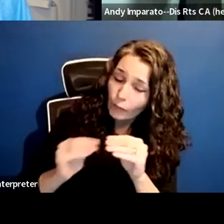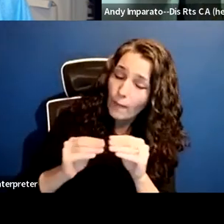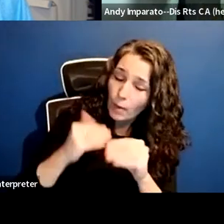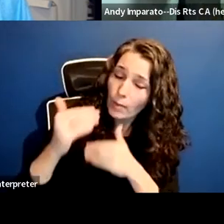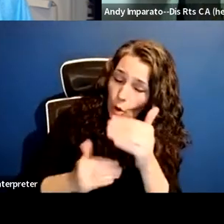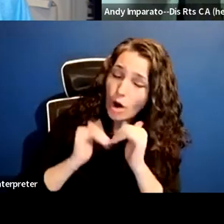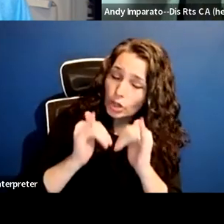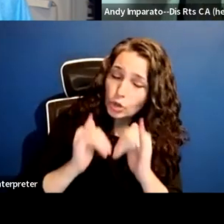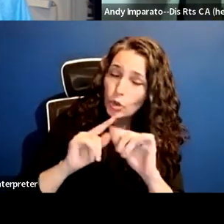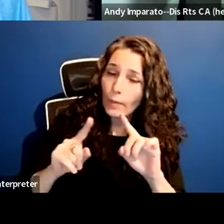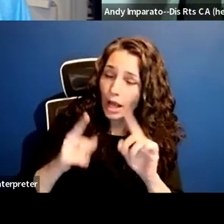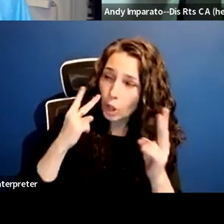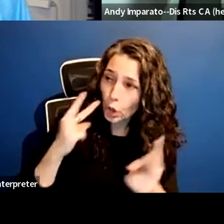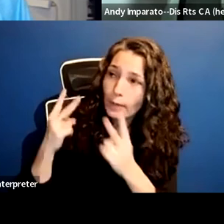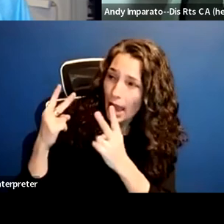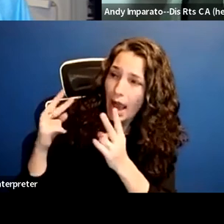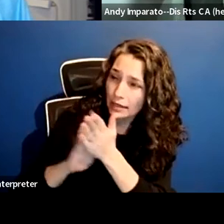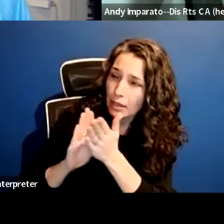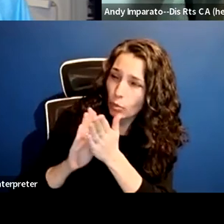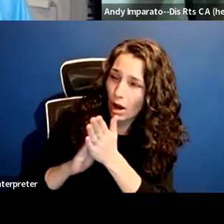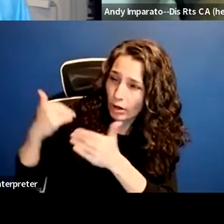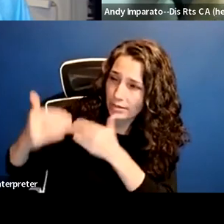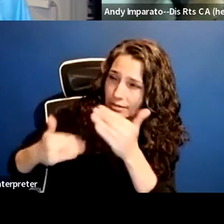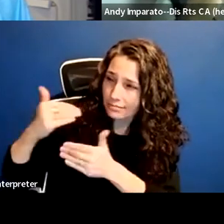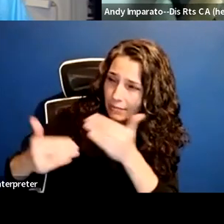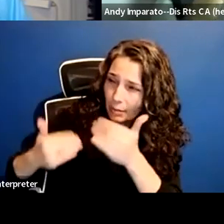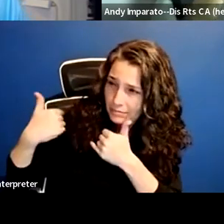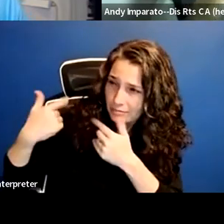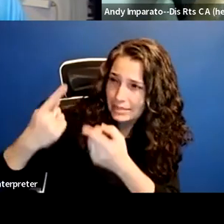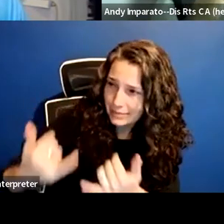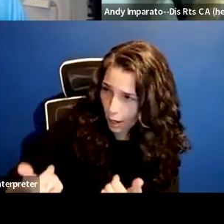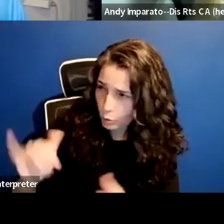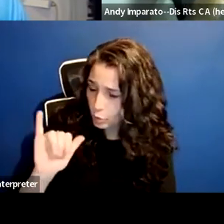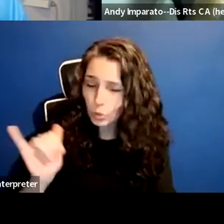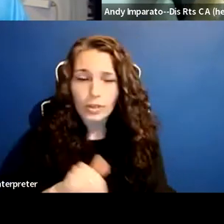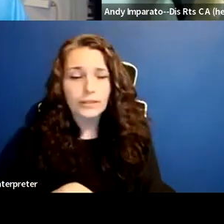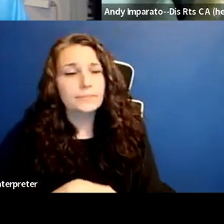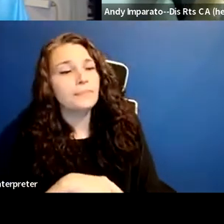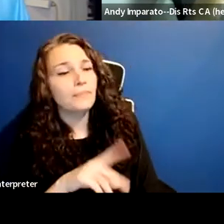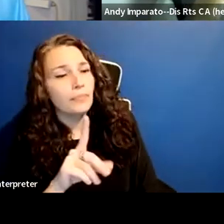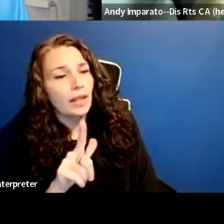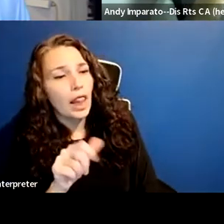You know, Judy, that's just so eloquent, and it reminds me what you said maybe an hour or hour and a half ago to the Disabled Student Union,